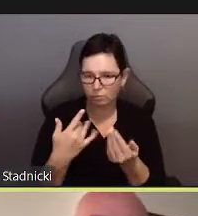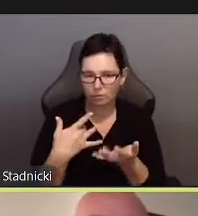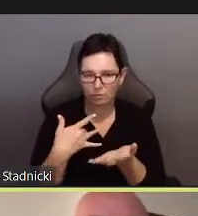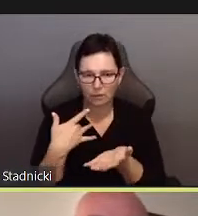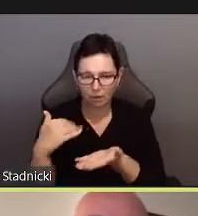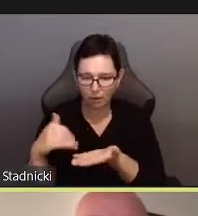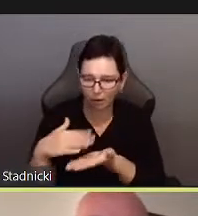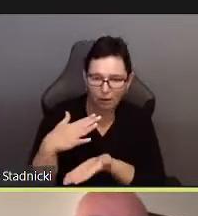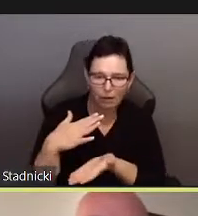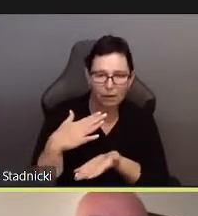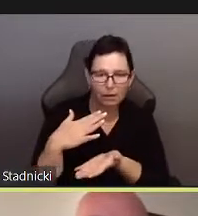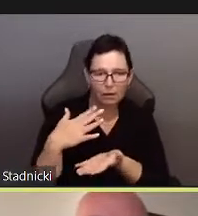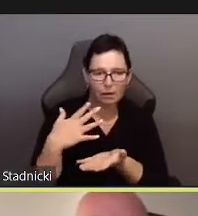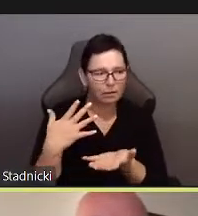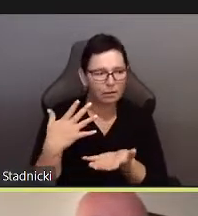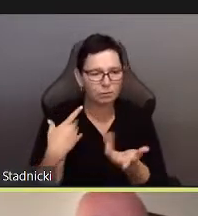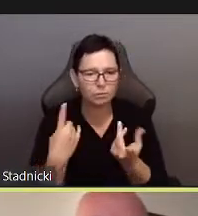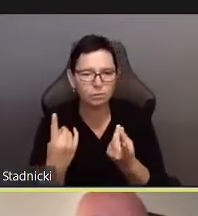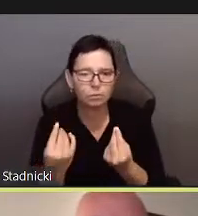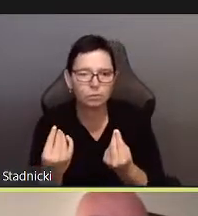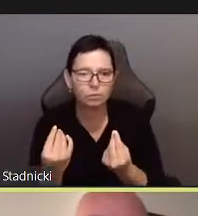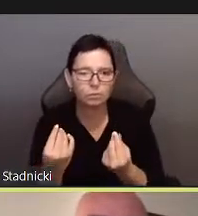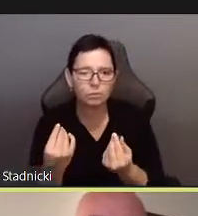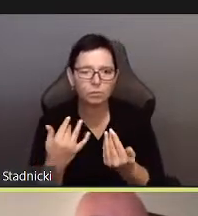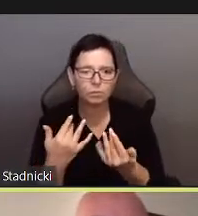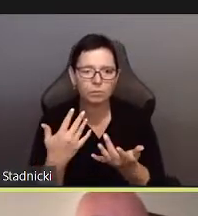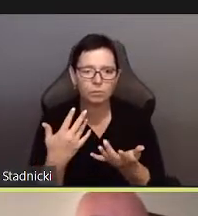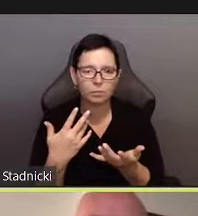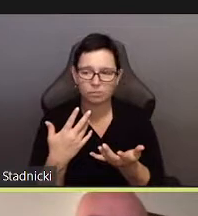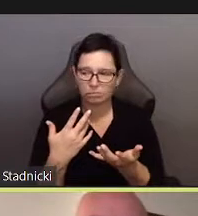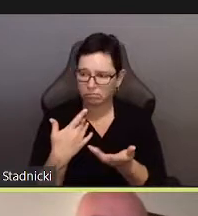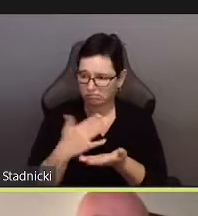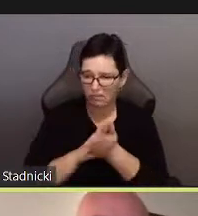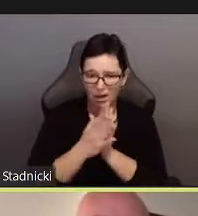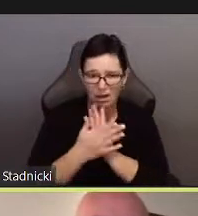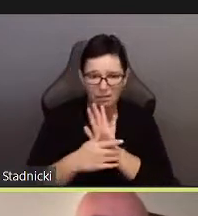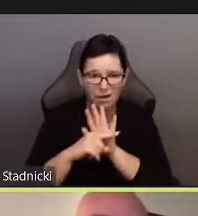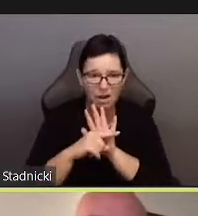This is exactly where, as I’ve suggested, the ethical quesiton arises.